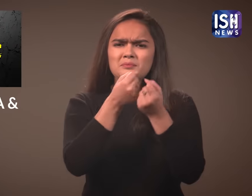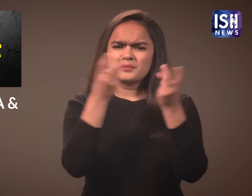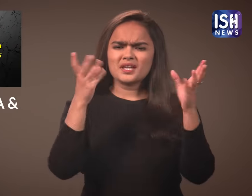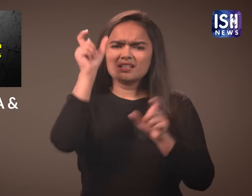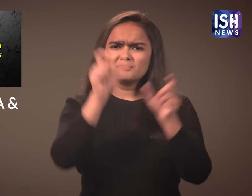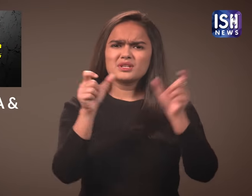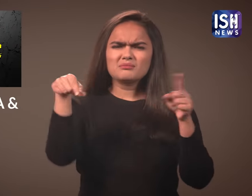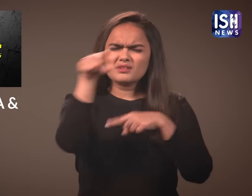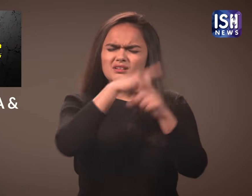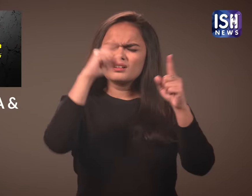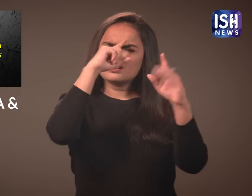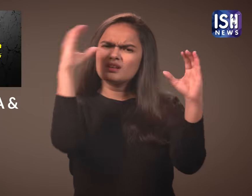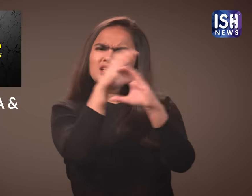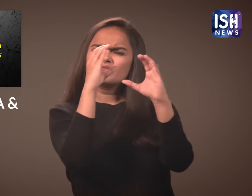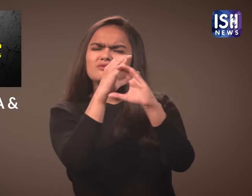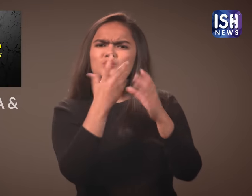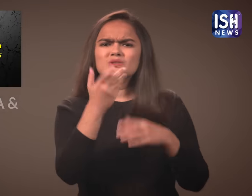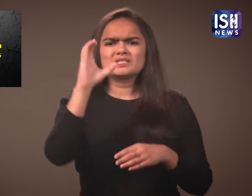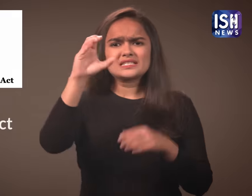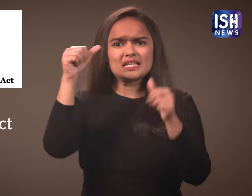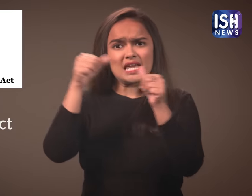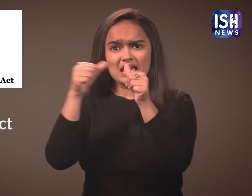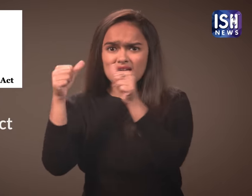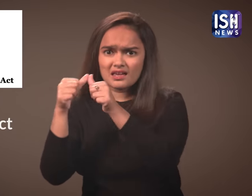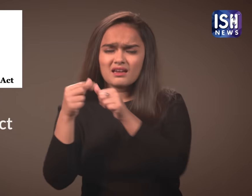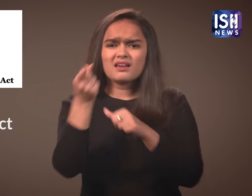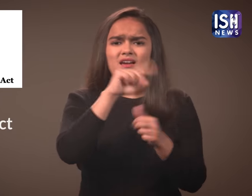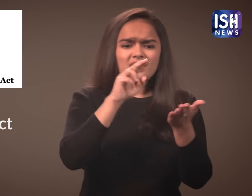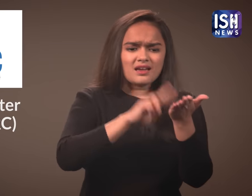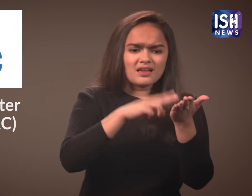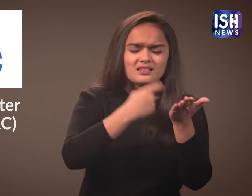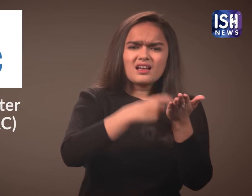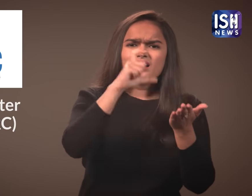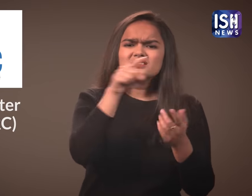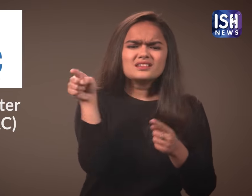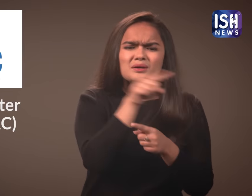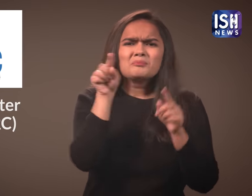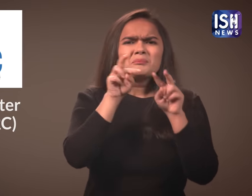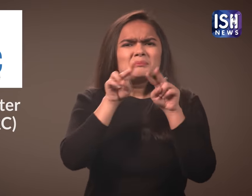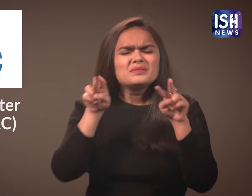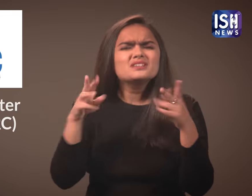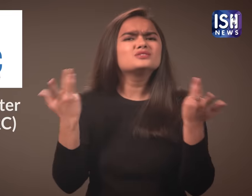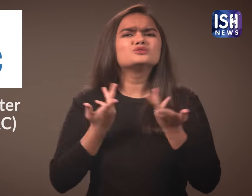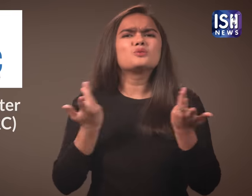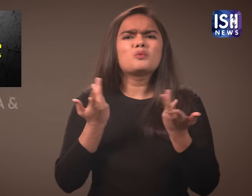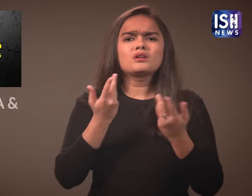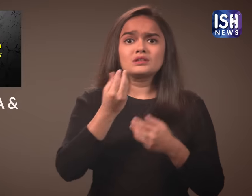There has been a lot of confusion about the meaning of the Citizenship Amendment Act (CAA) and the National Register of Citizens (NRC).